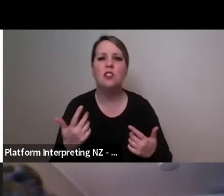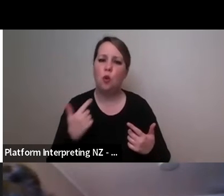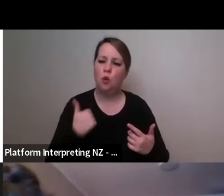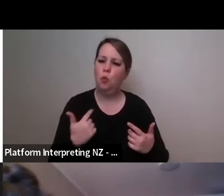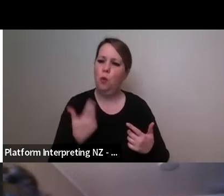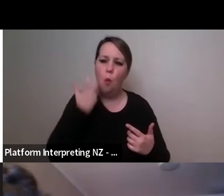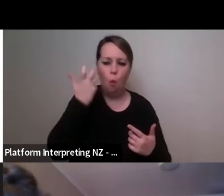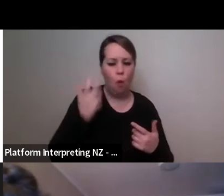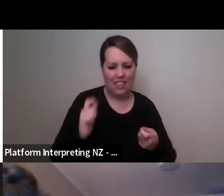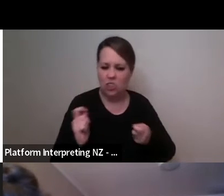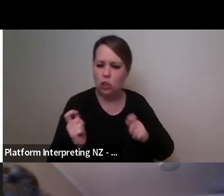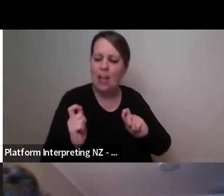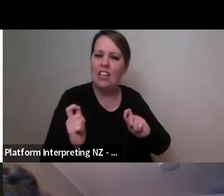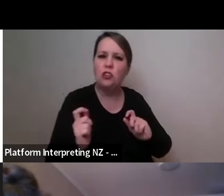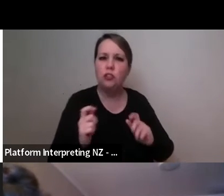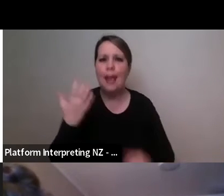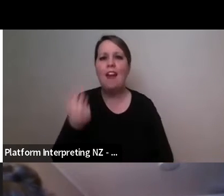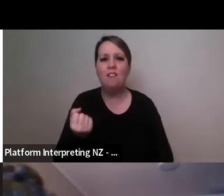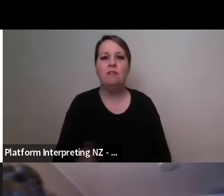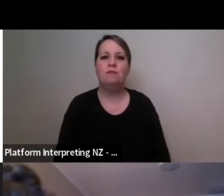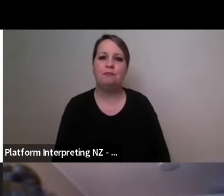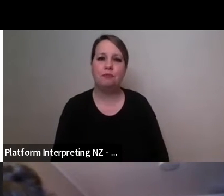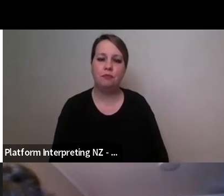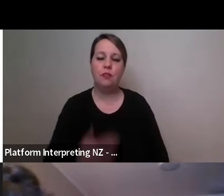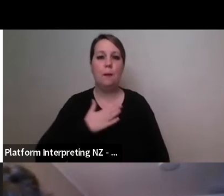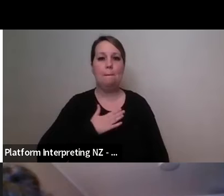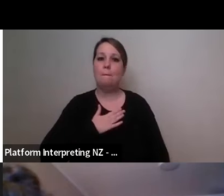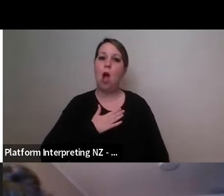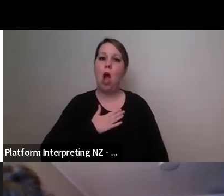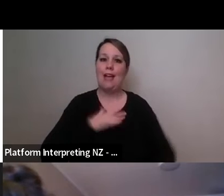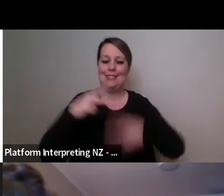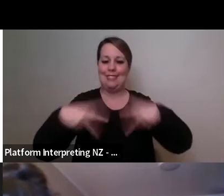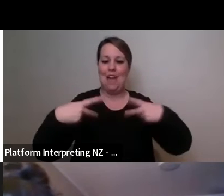is is coming from a place of care of being - you know I'm always checking with everyone every day